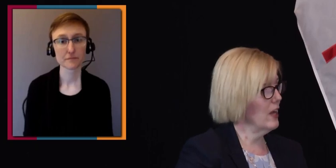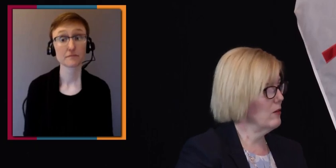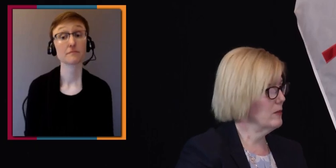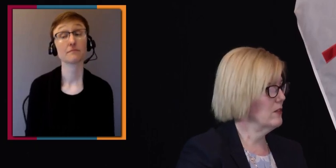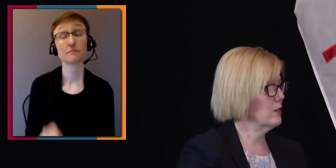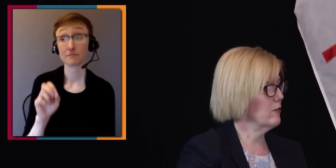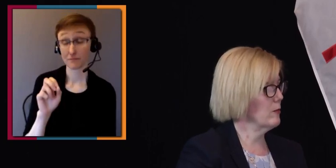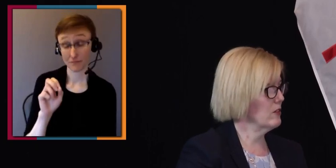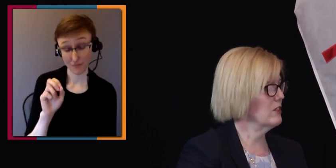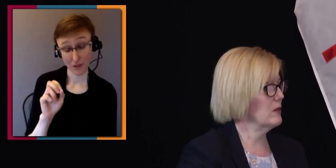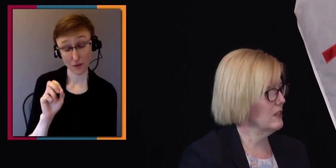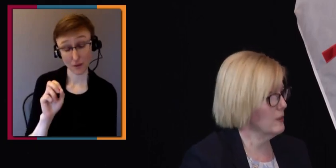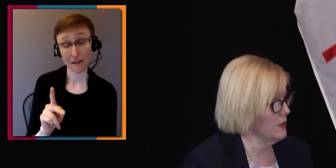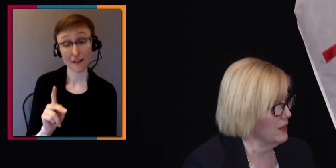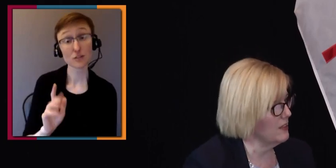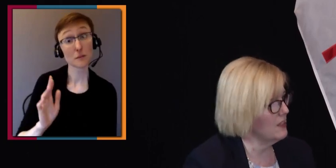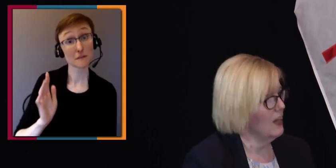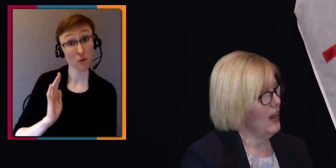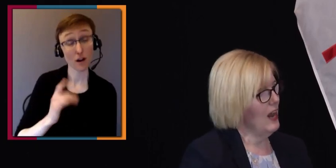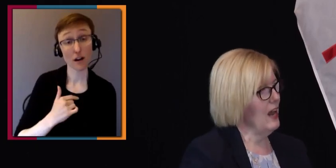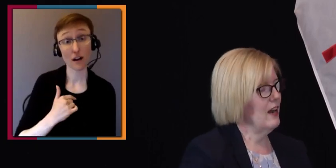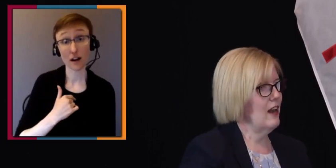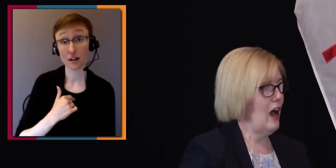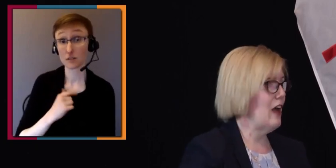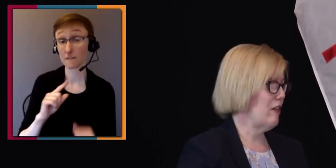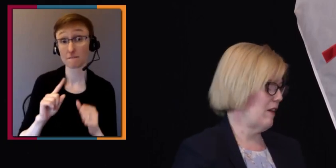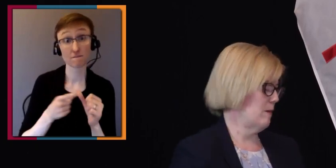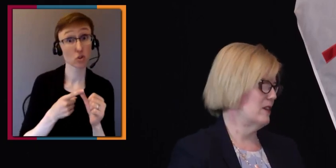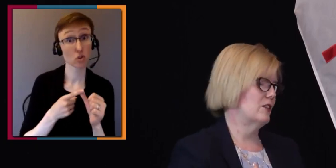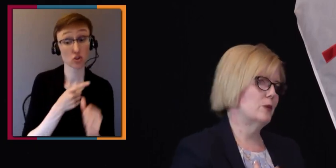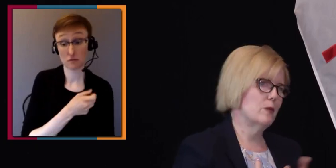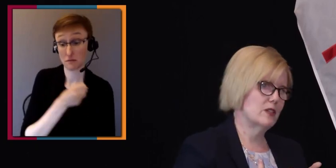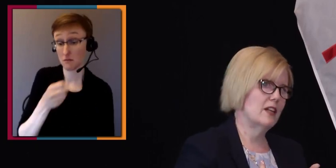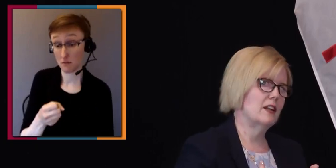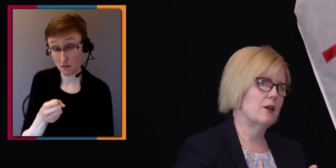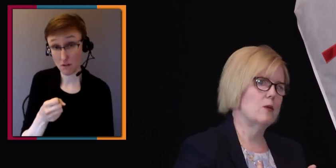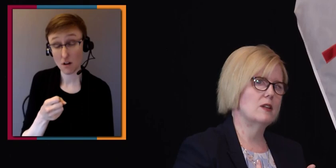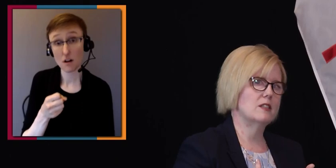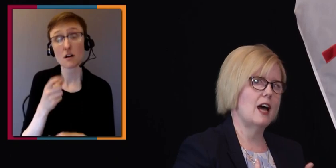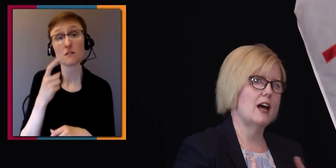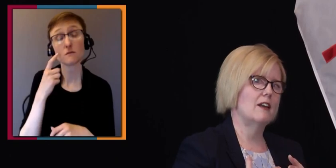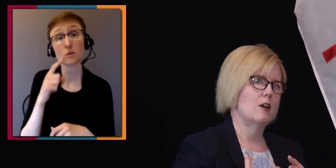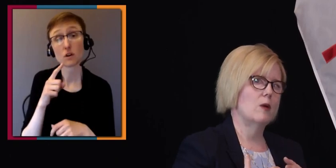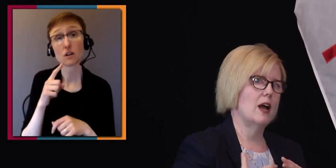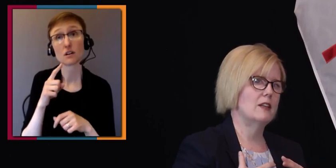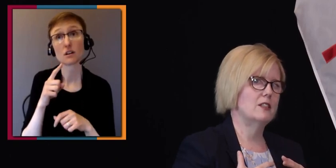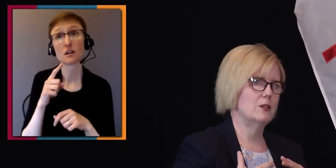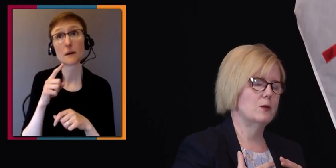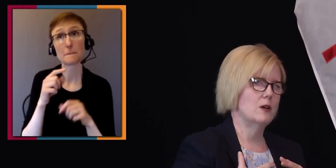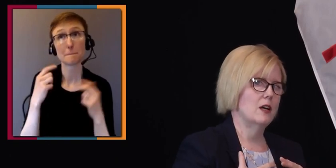I was Minister for Persons with Disabilities. And I thought the message we were sending was that we had to...